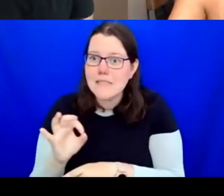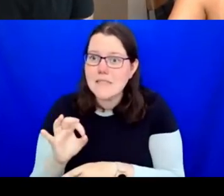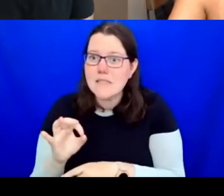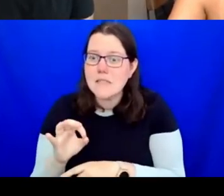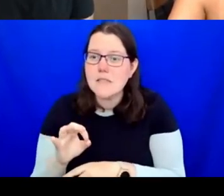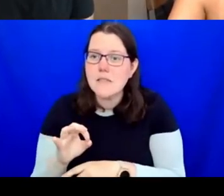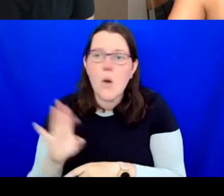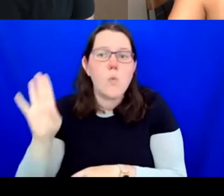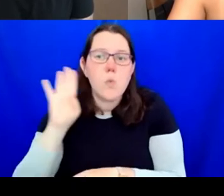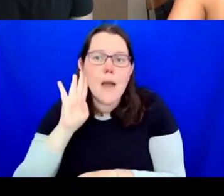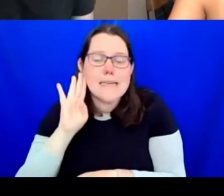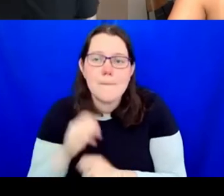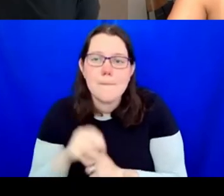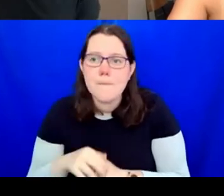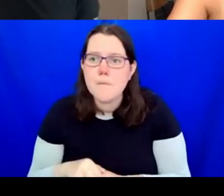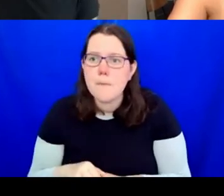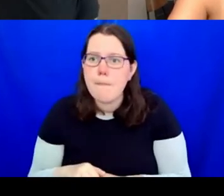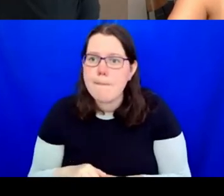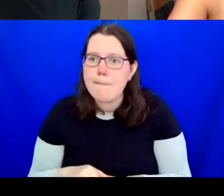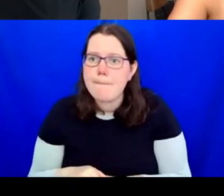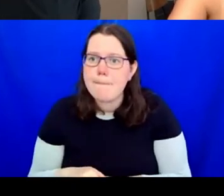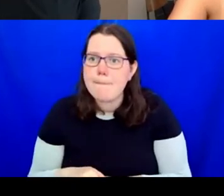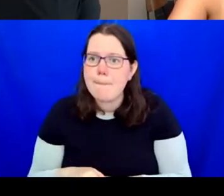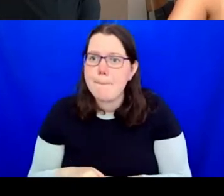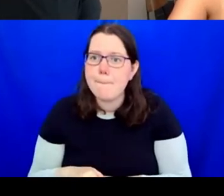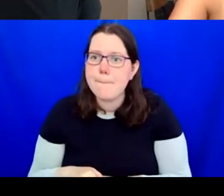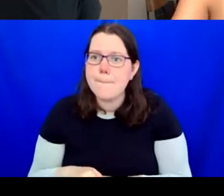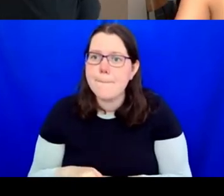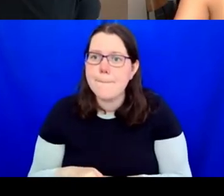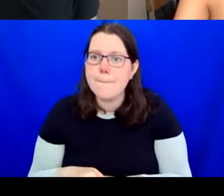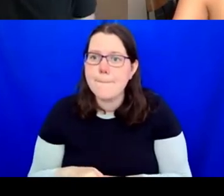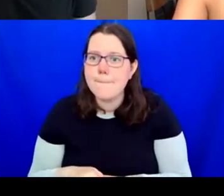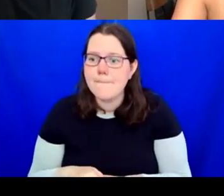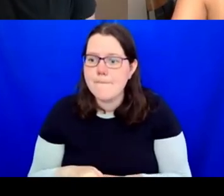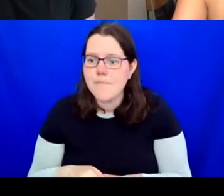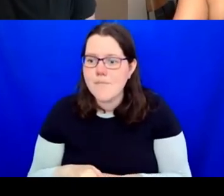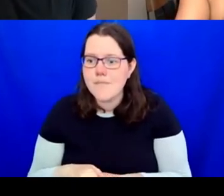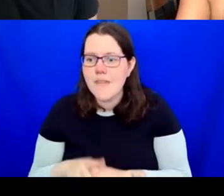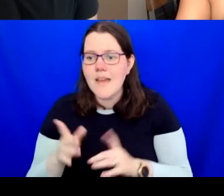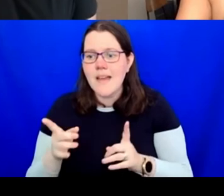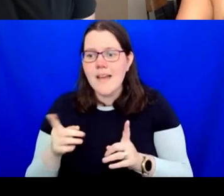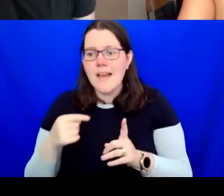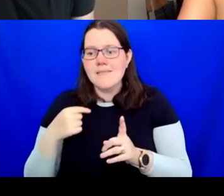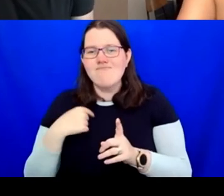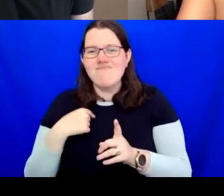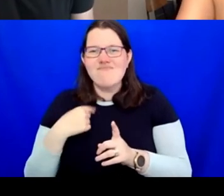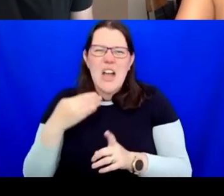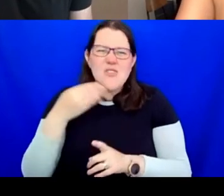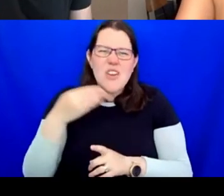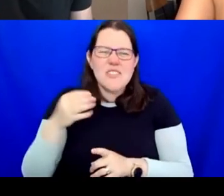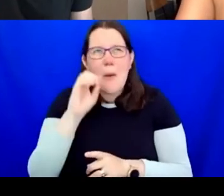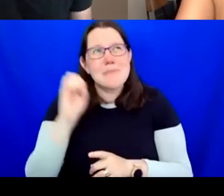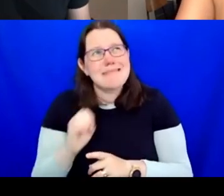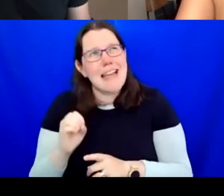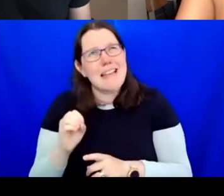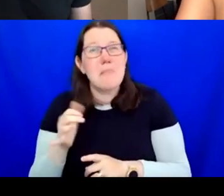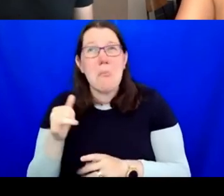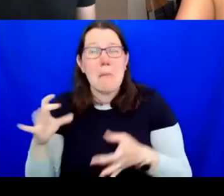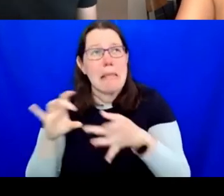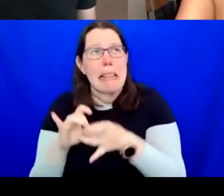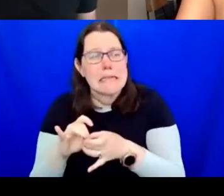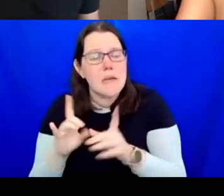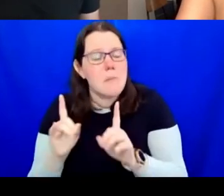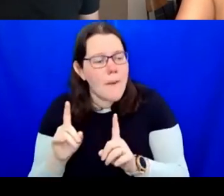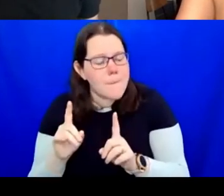Maybe not the 99% but I guess it does fit there as well. There's a piece of research